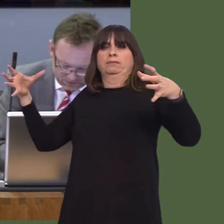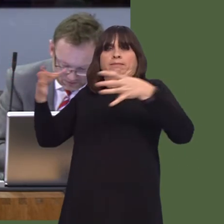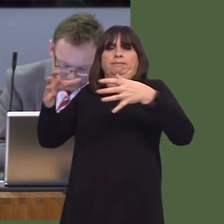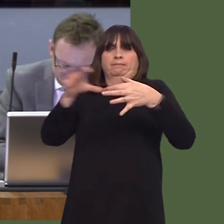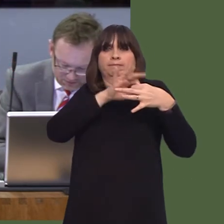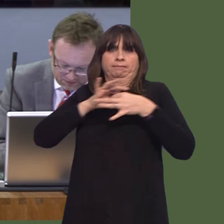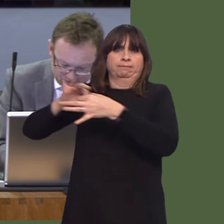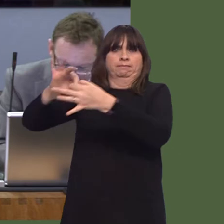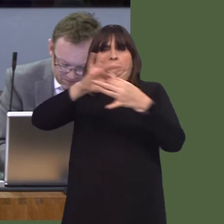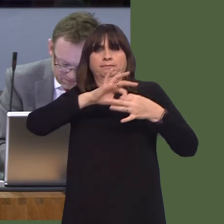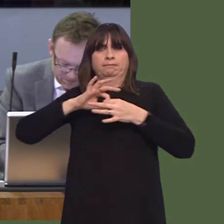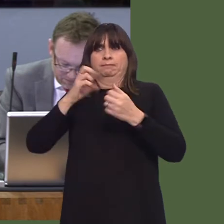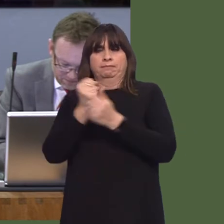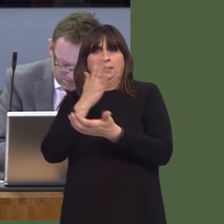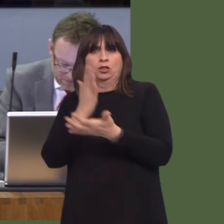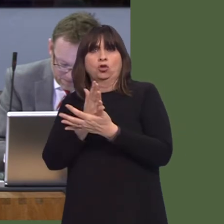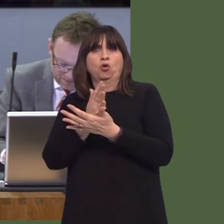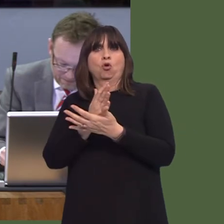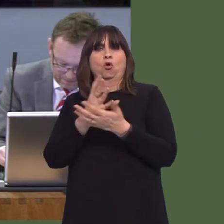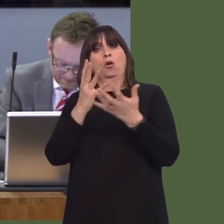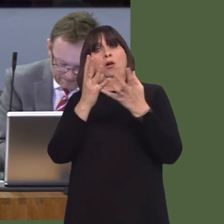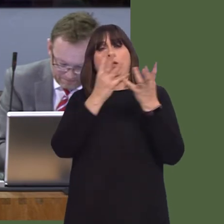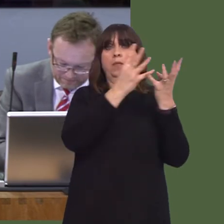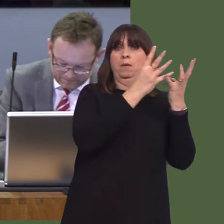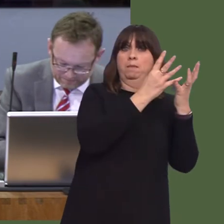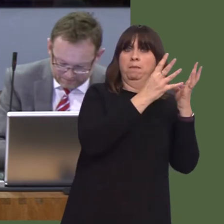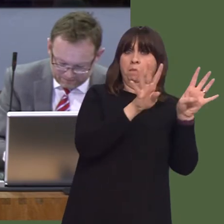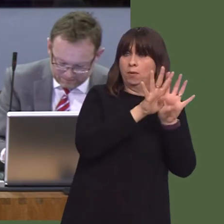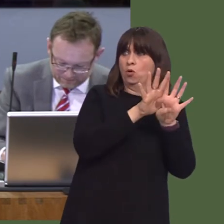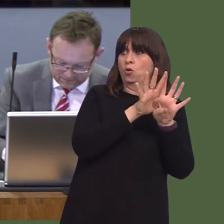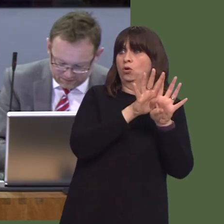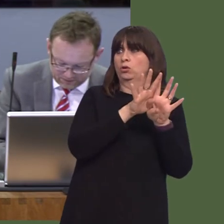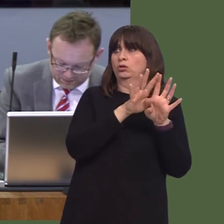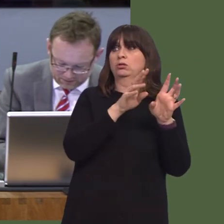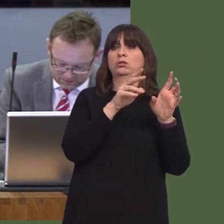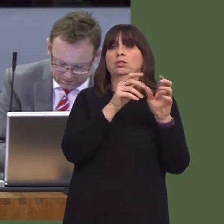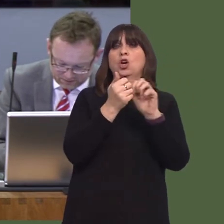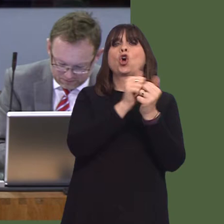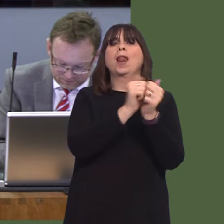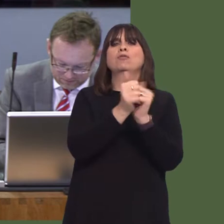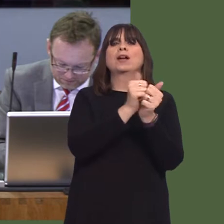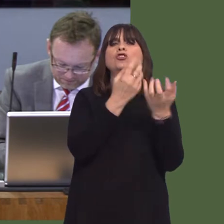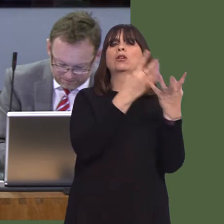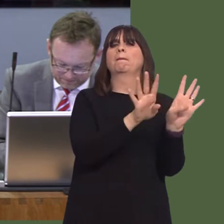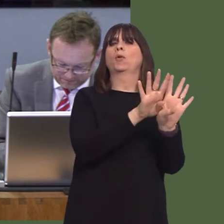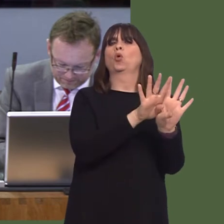And I remember thinking, 'Oh, I wouldn't like to see this in Wales.'